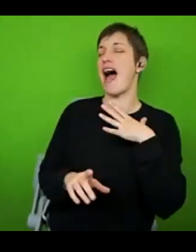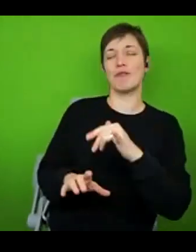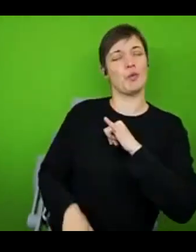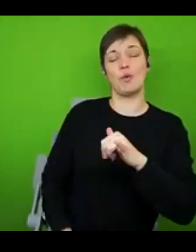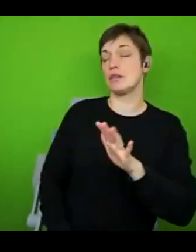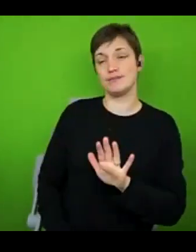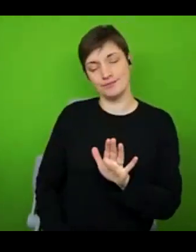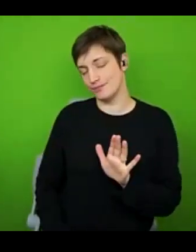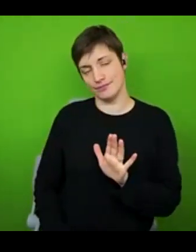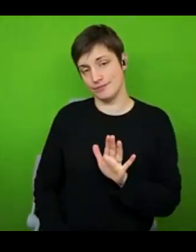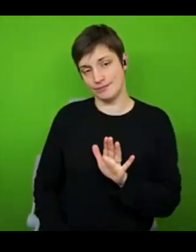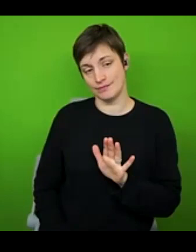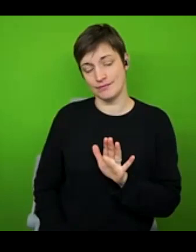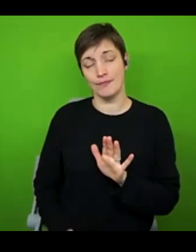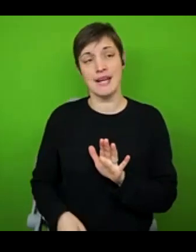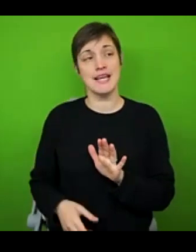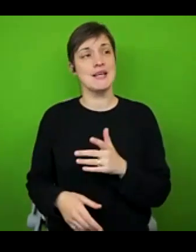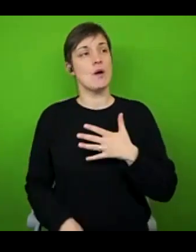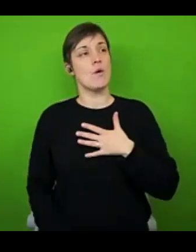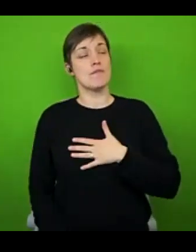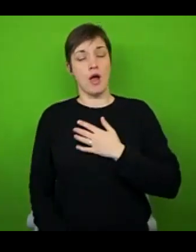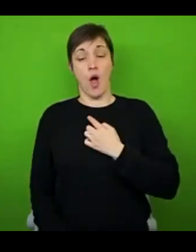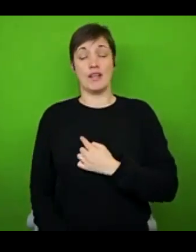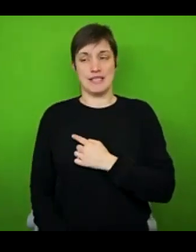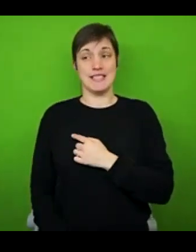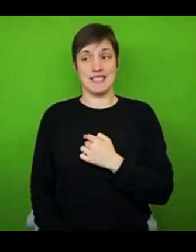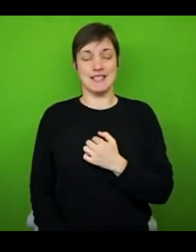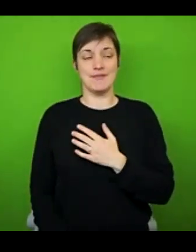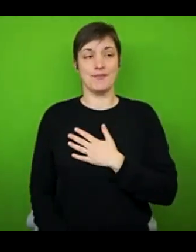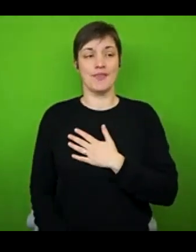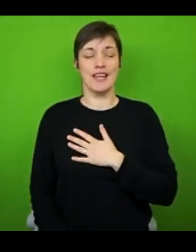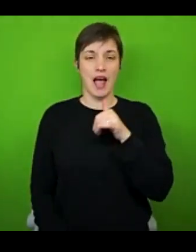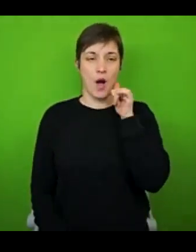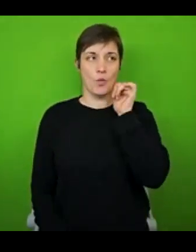And if I'm being really honest, I do still have a lot of internalised ableism, in the back of my mind, and to